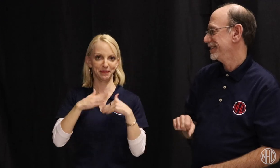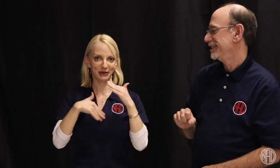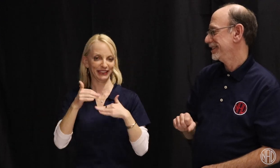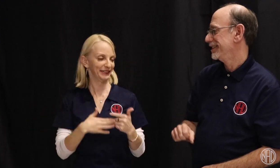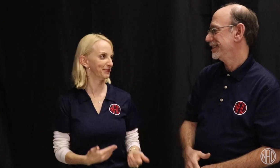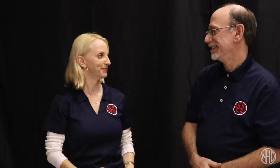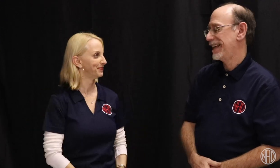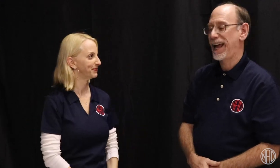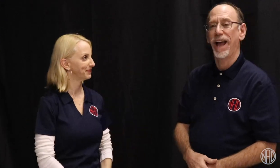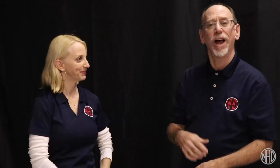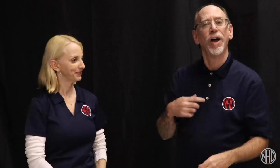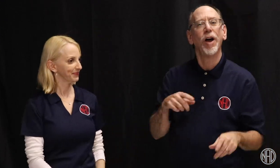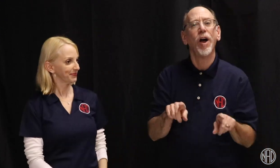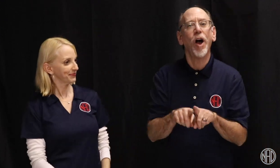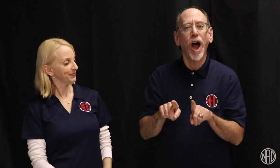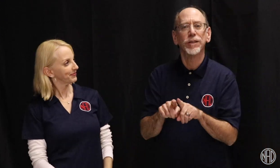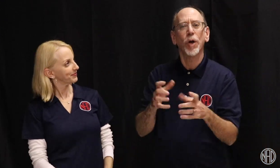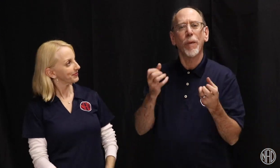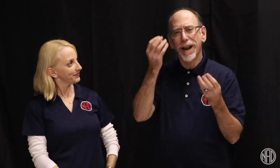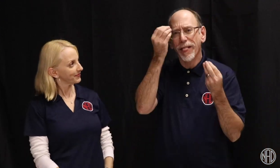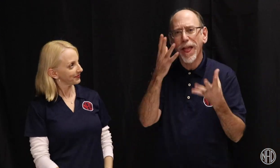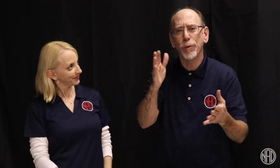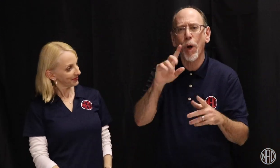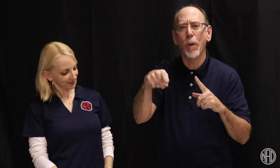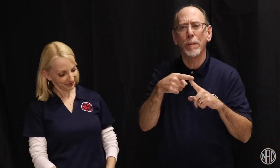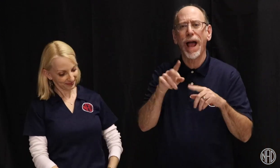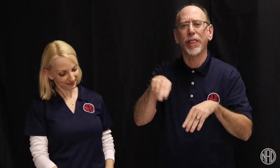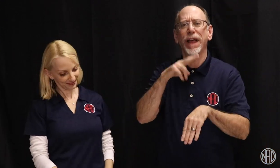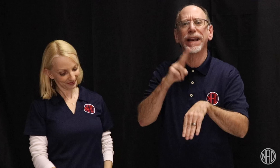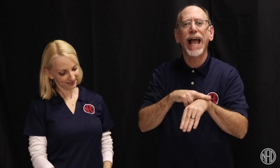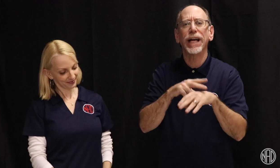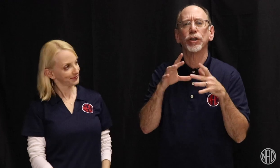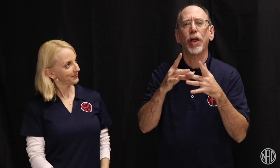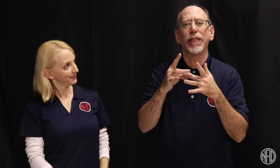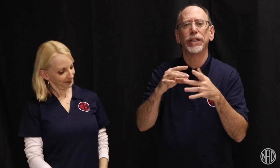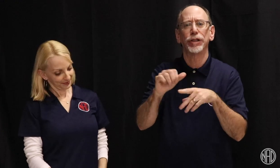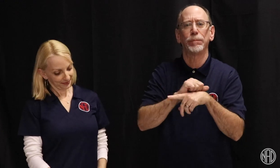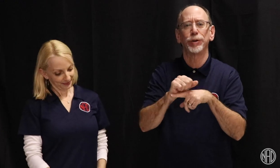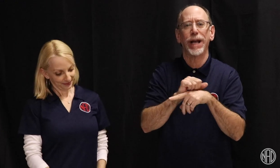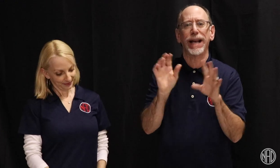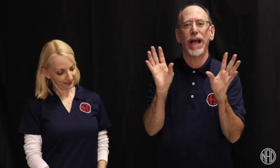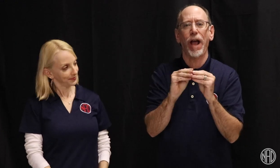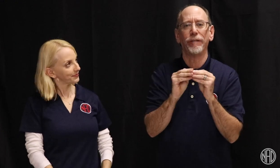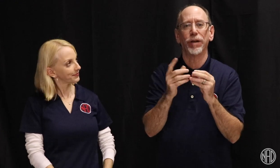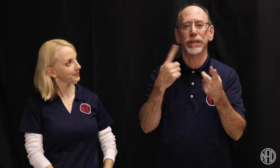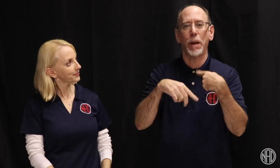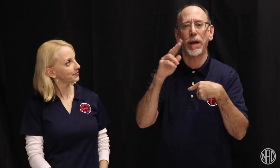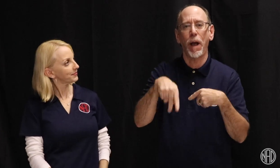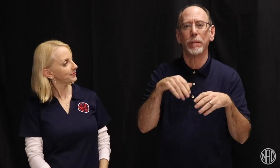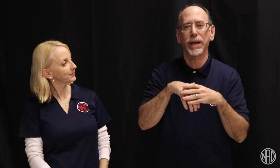We also want to let you know about the National Leadership Training Conference (NLTC) coming up